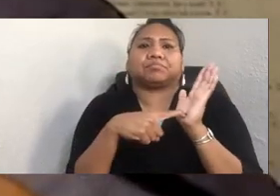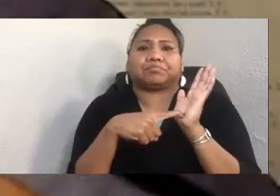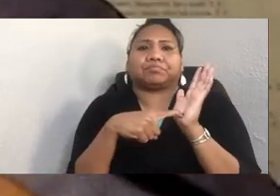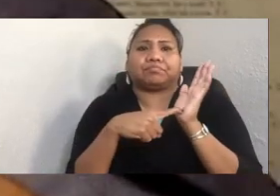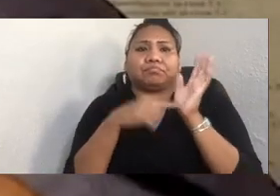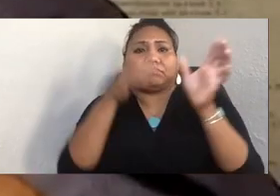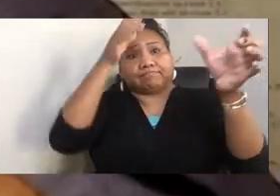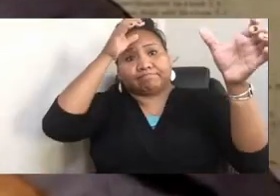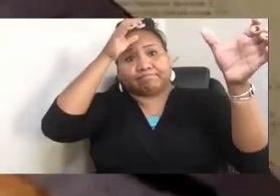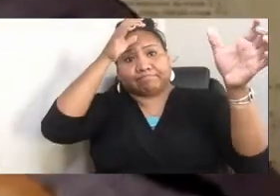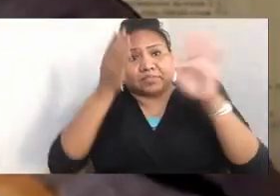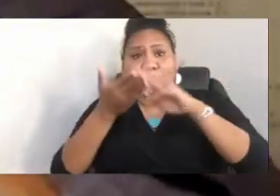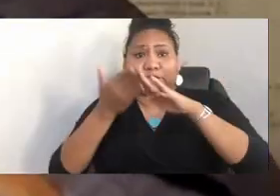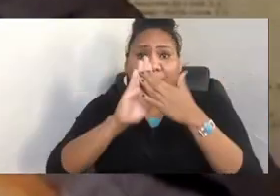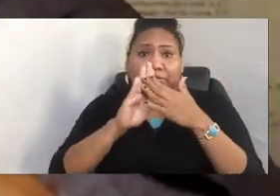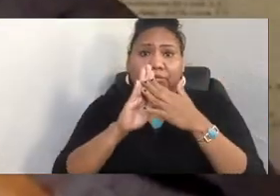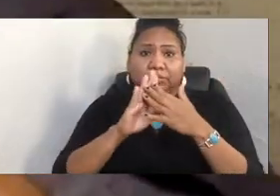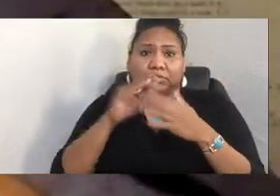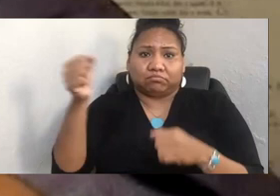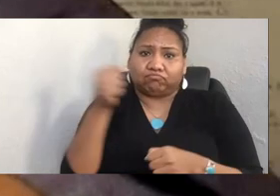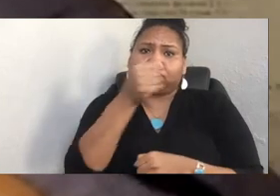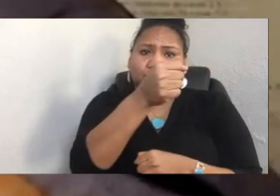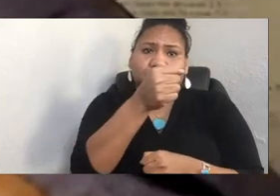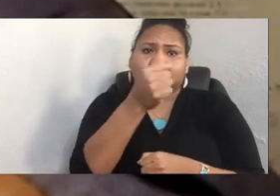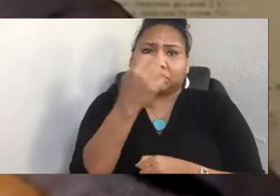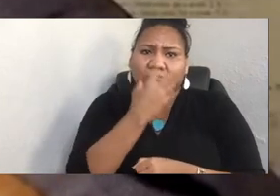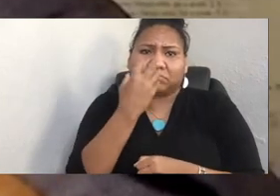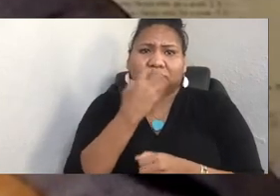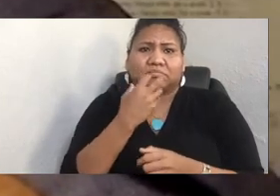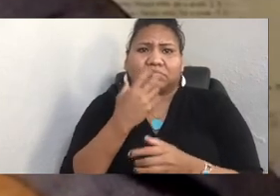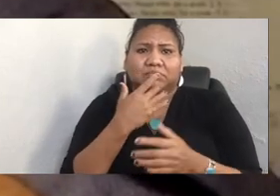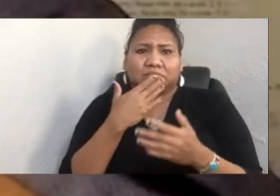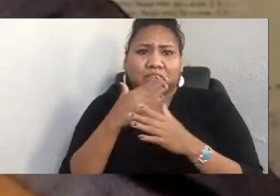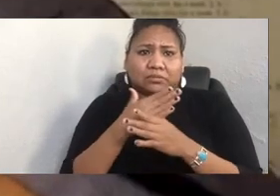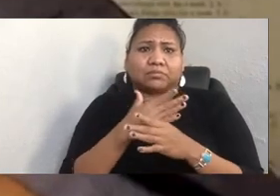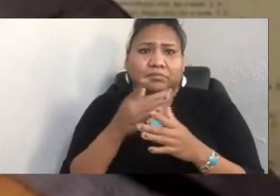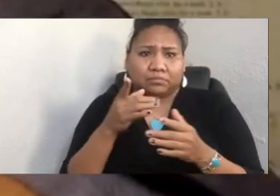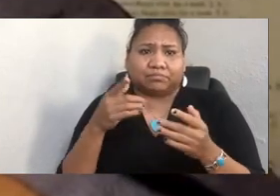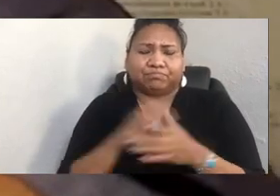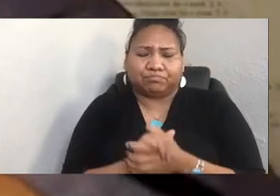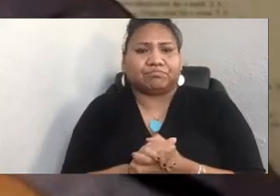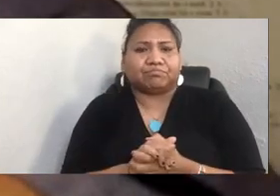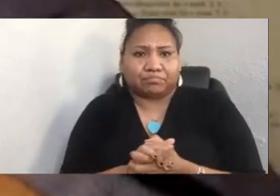So that's awesome. Thanks for sharing that. So you had mentioned during your presentation